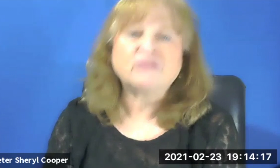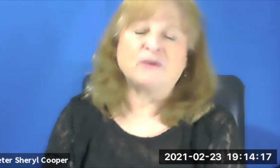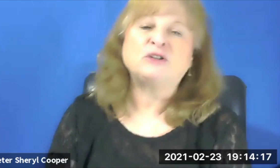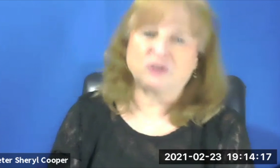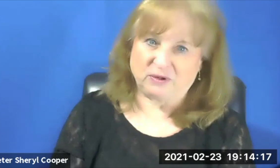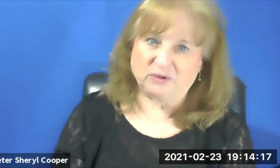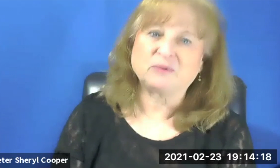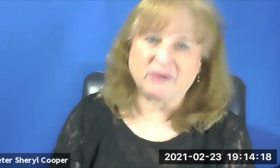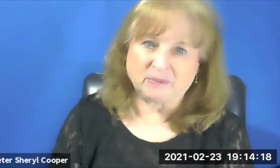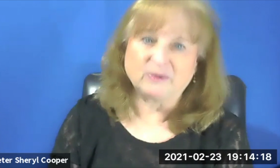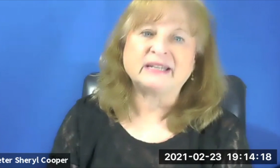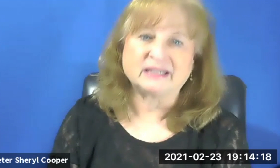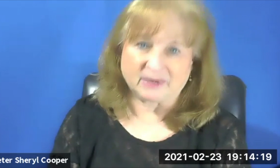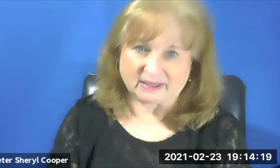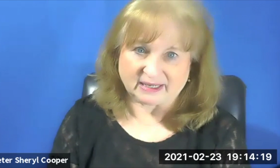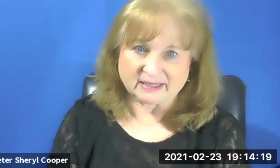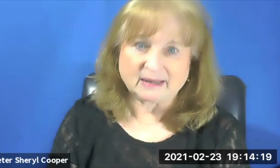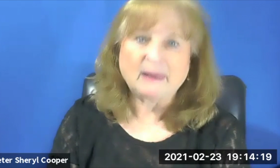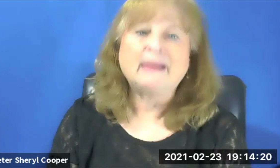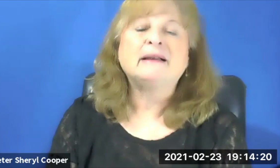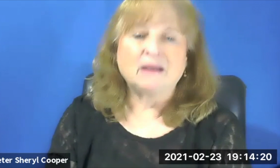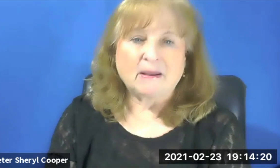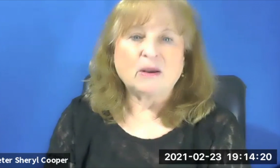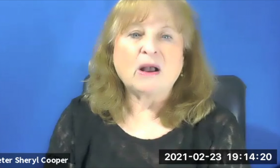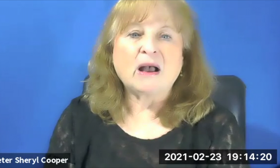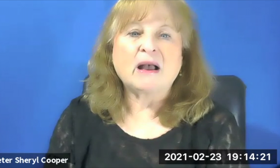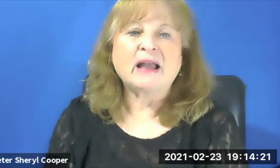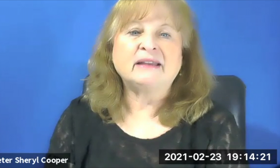for interviews with People with Disabilities